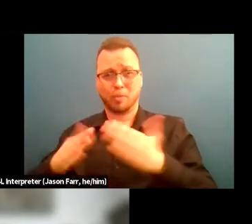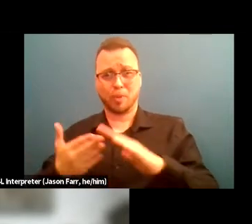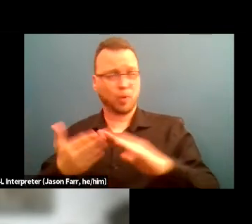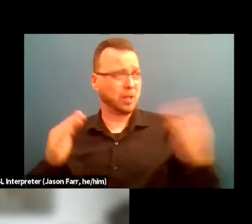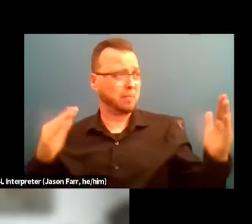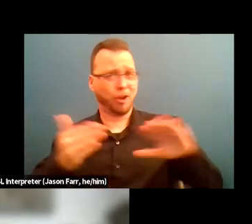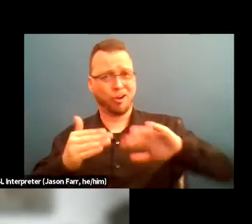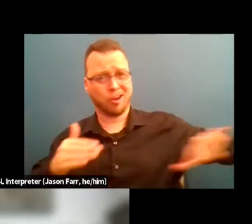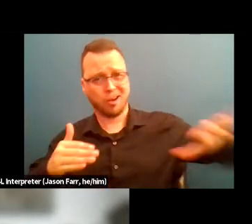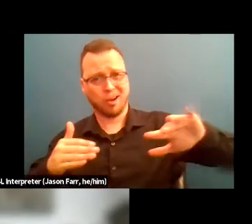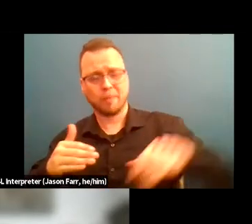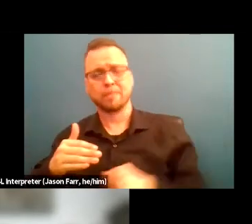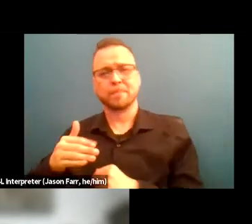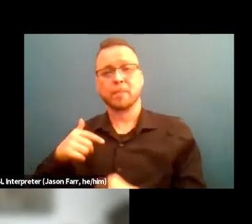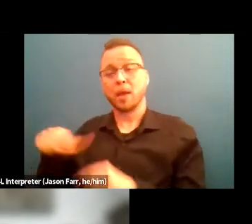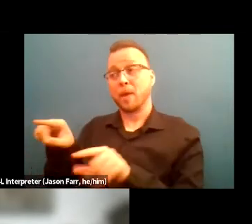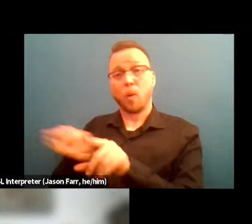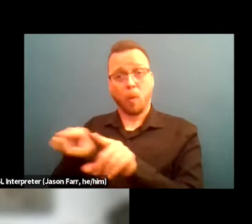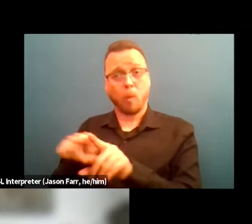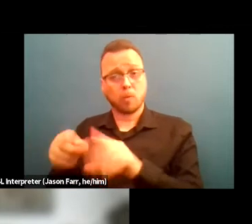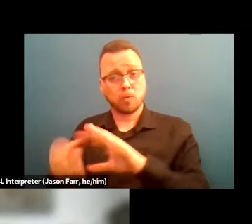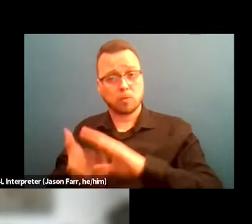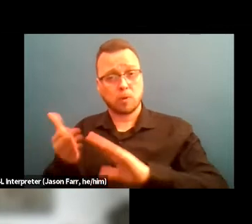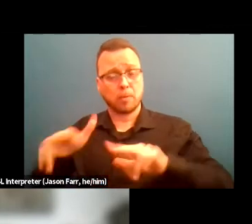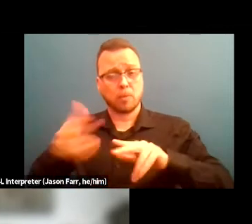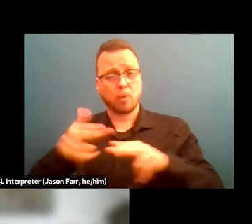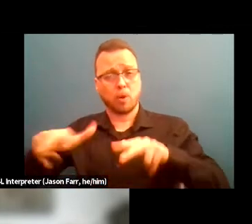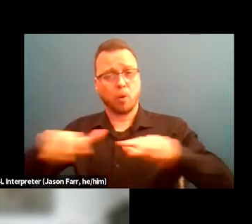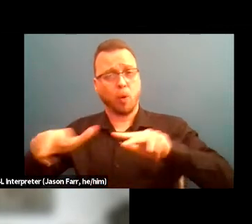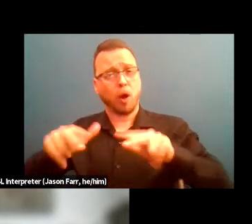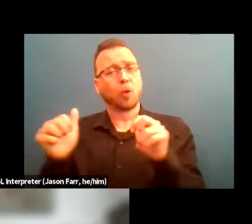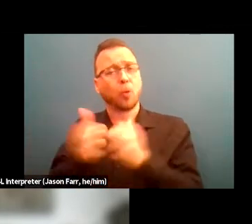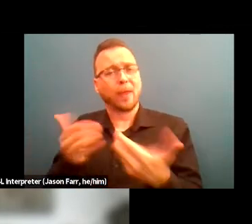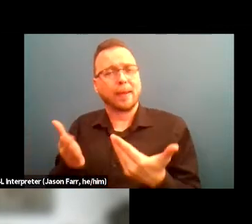They also facilitate a walk with ease program, teaching people how to walk,